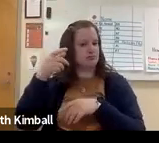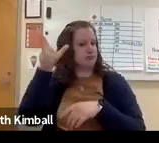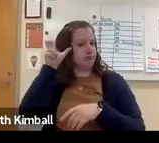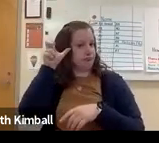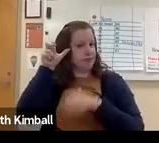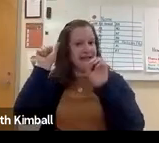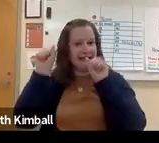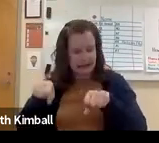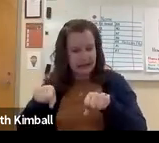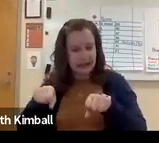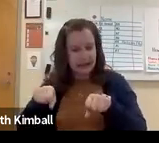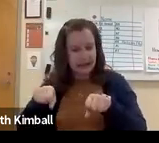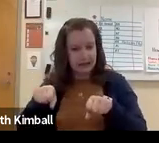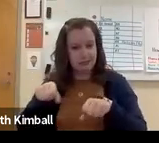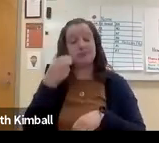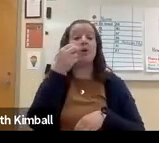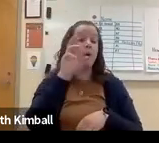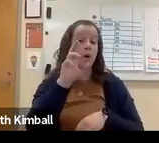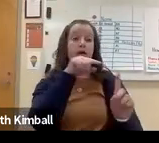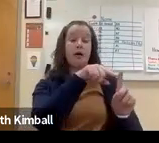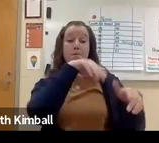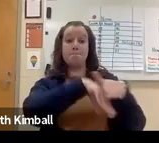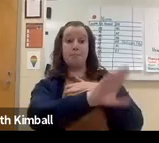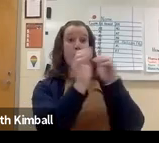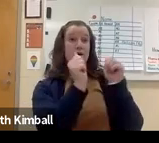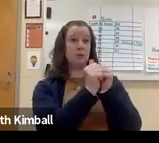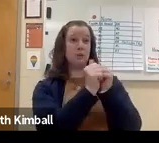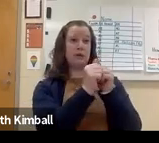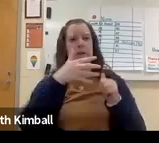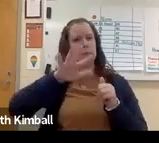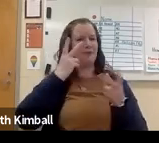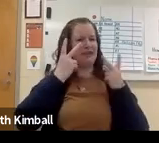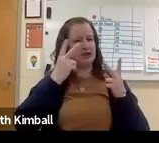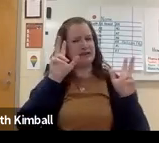An extremely high fever can cause hearing loss as well.